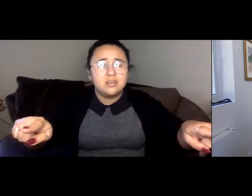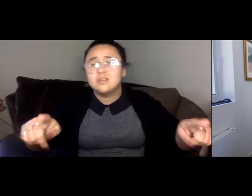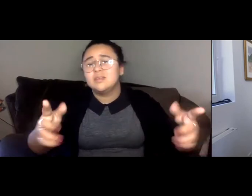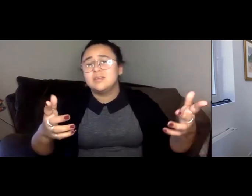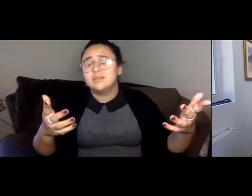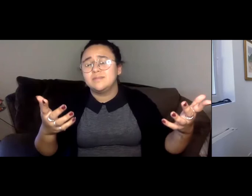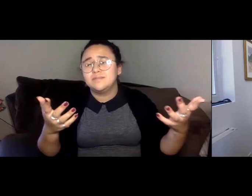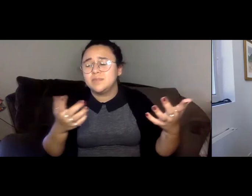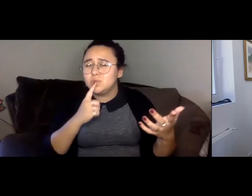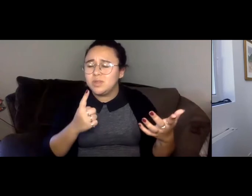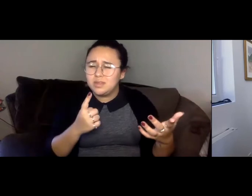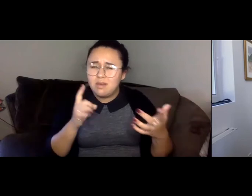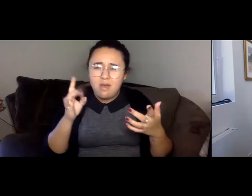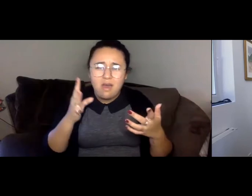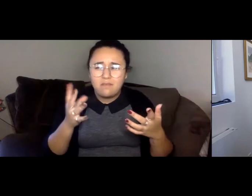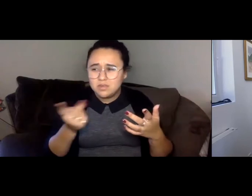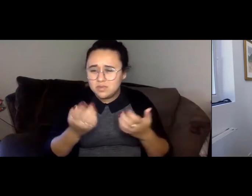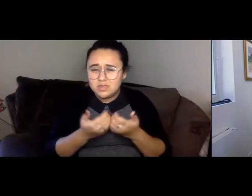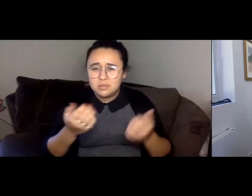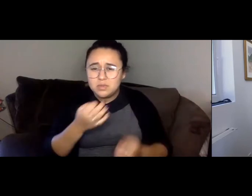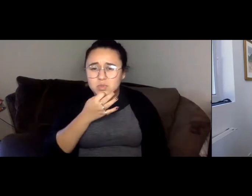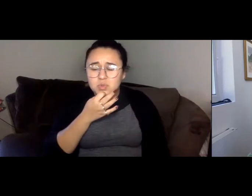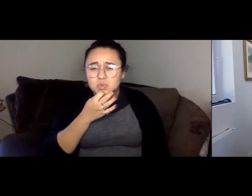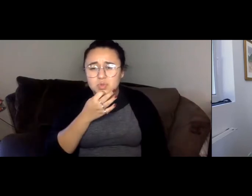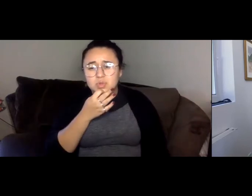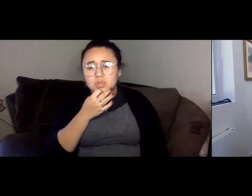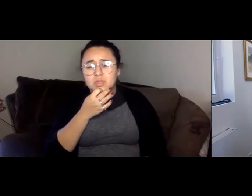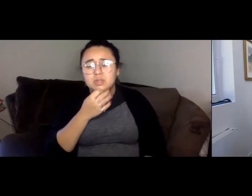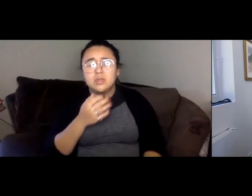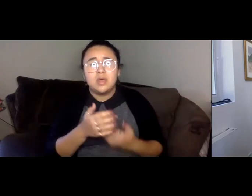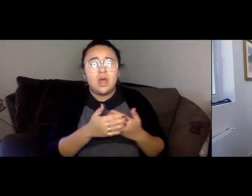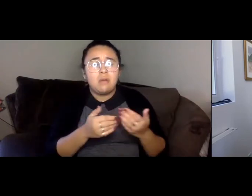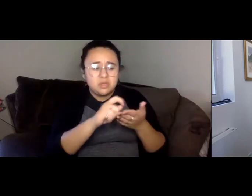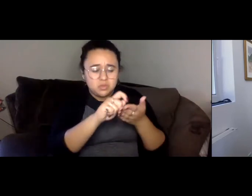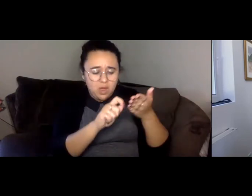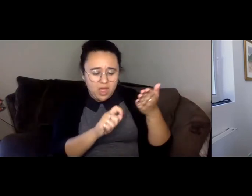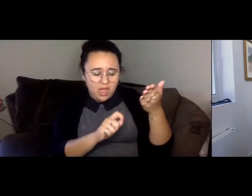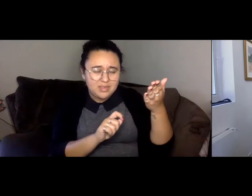I'm almost out of space and haven't asked, how is your father. Will you linger.